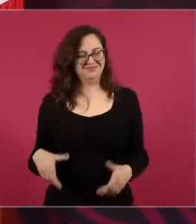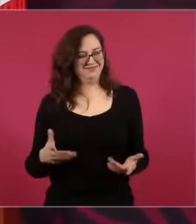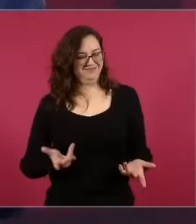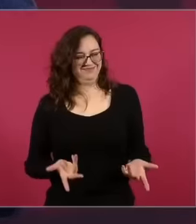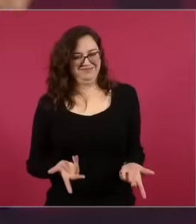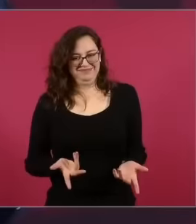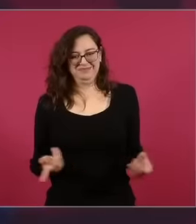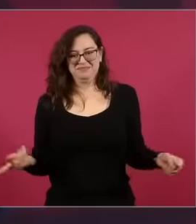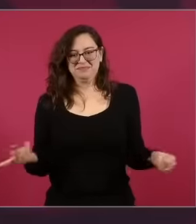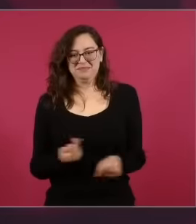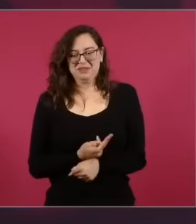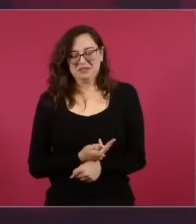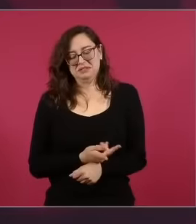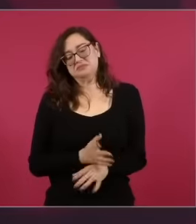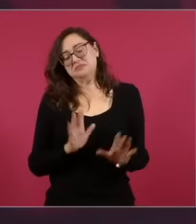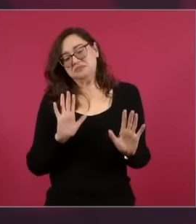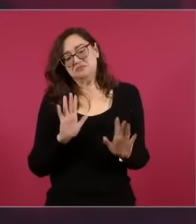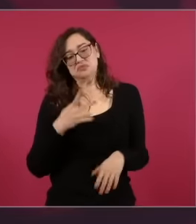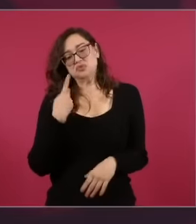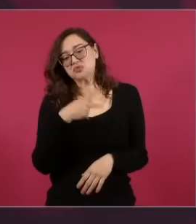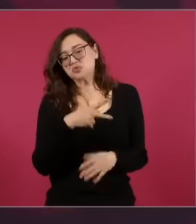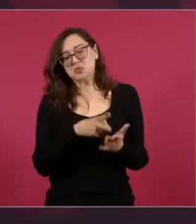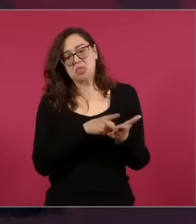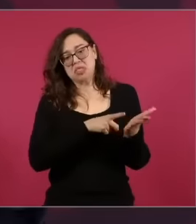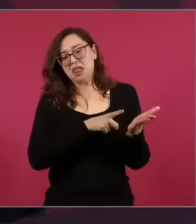have the right to disagree with